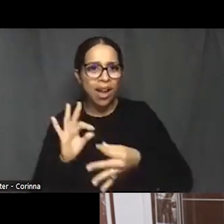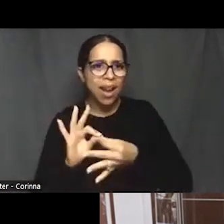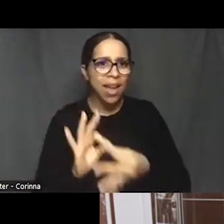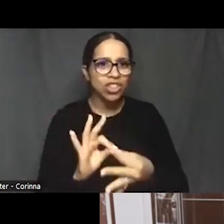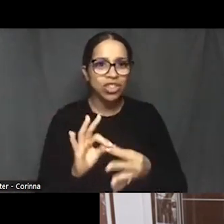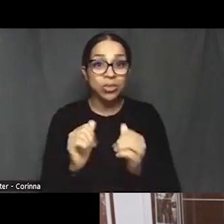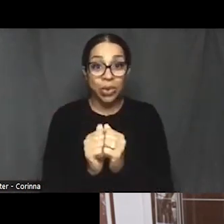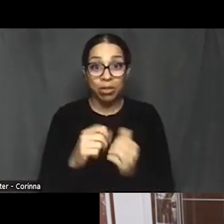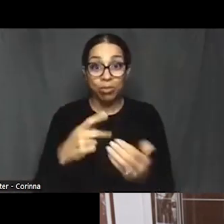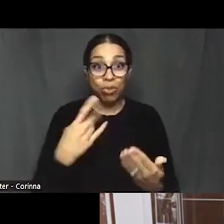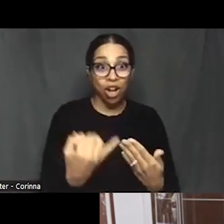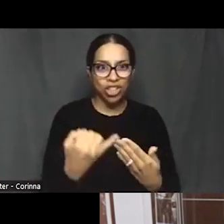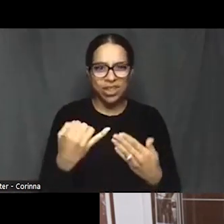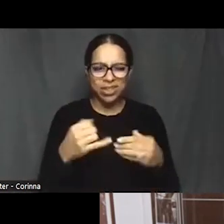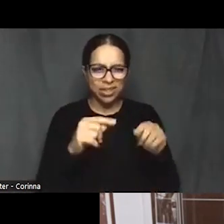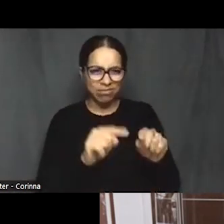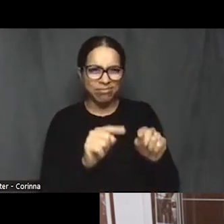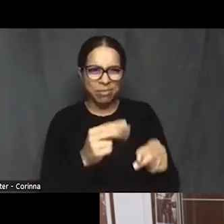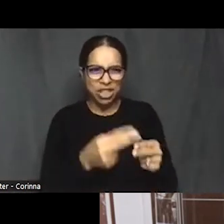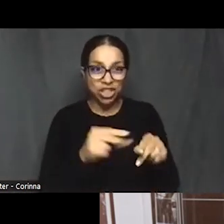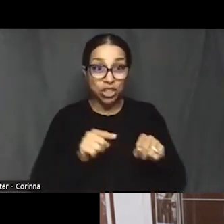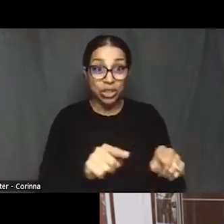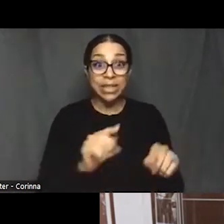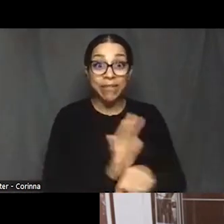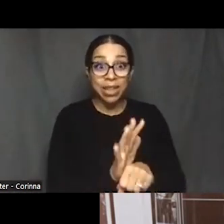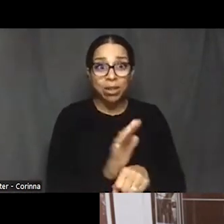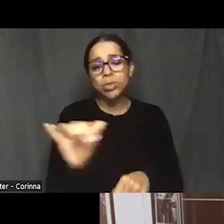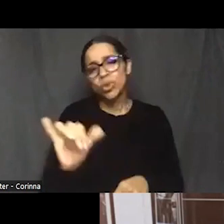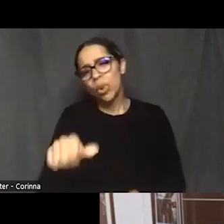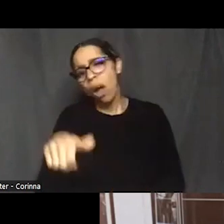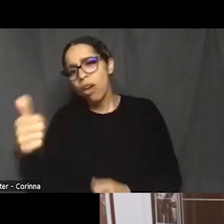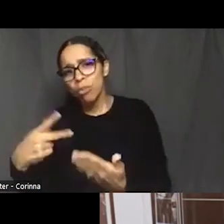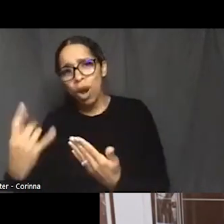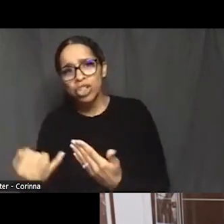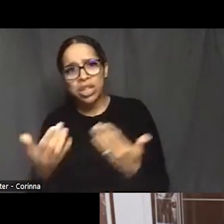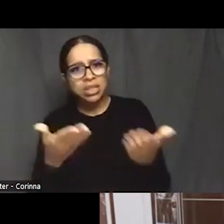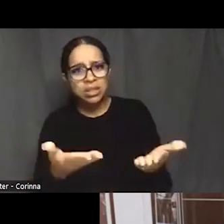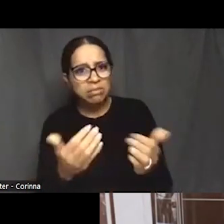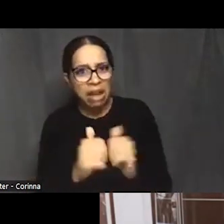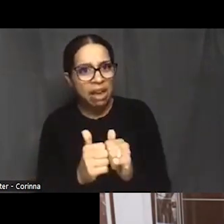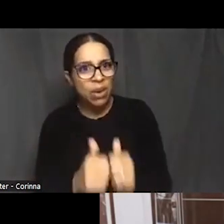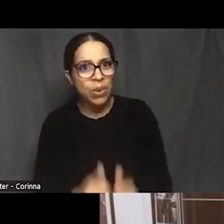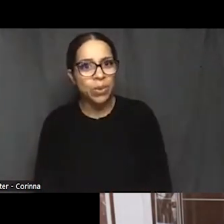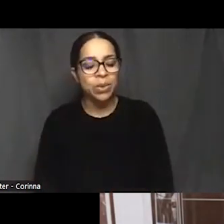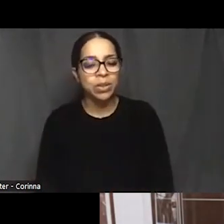throughout our community. Yeah, I think